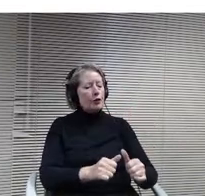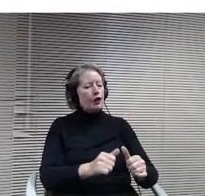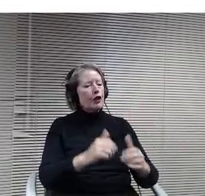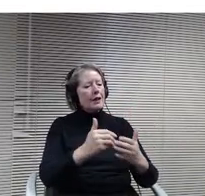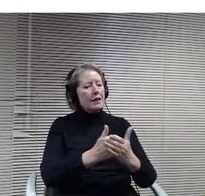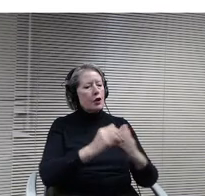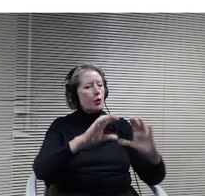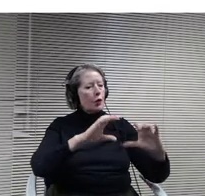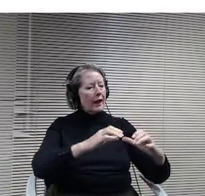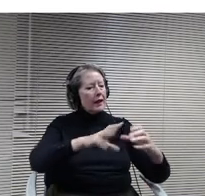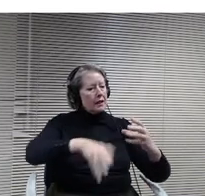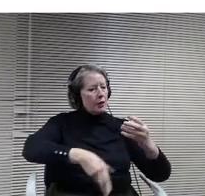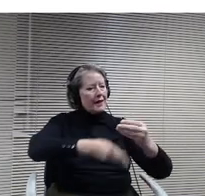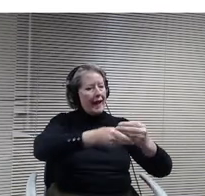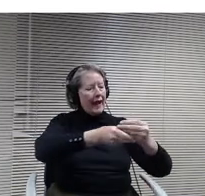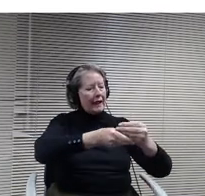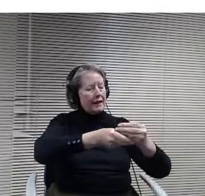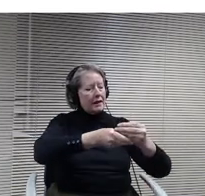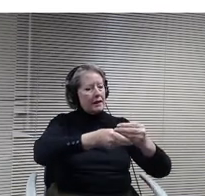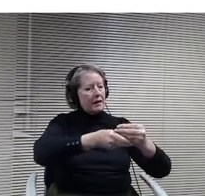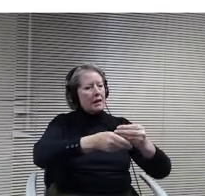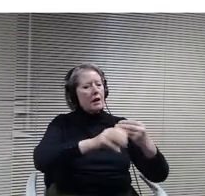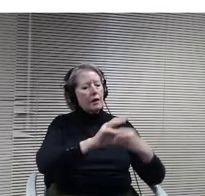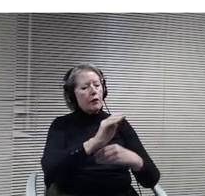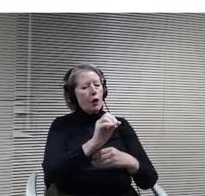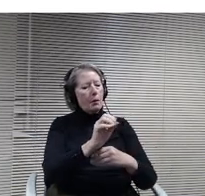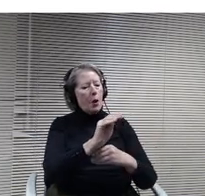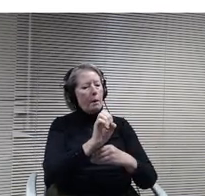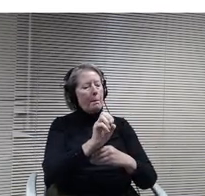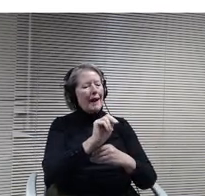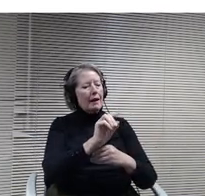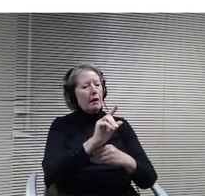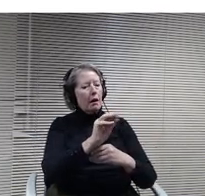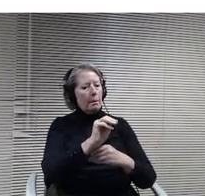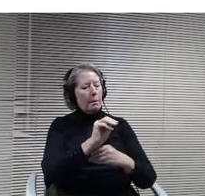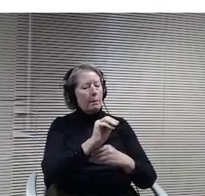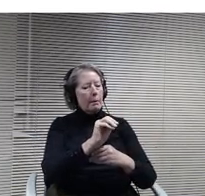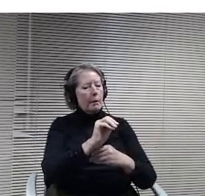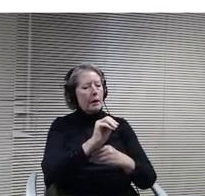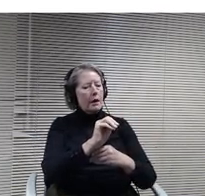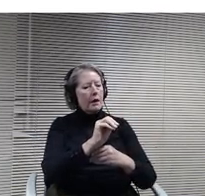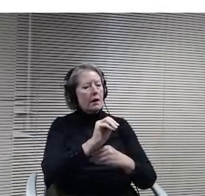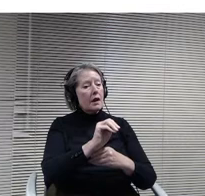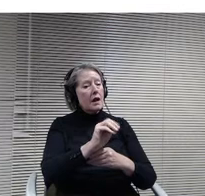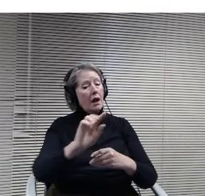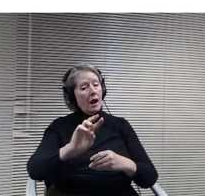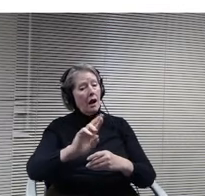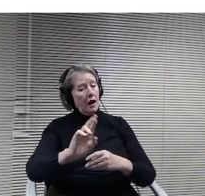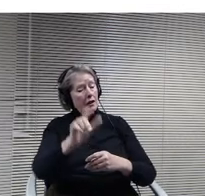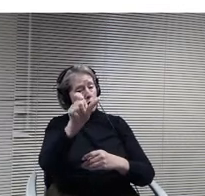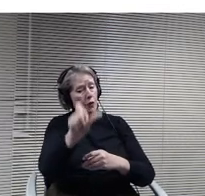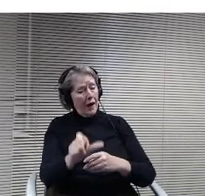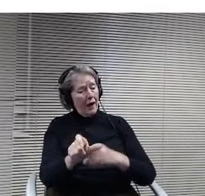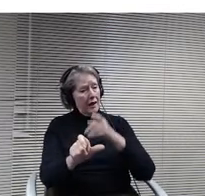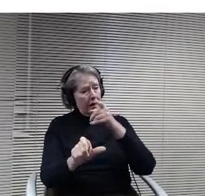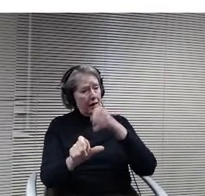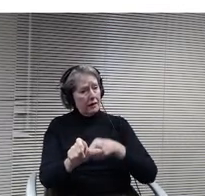if you notice off to the right we have an issue with the space currently for the for the program of home renovation